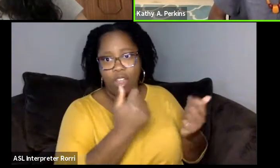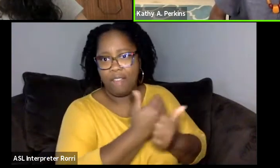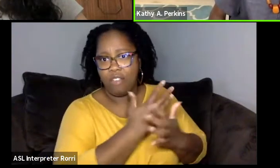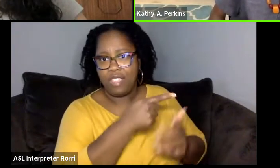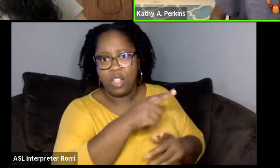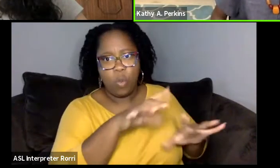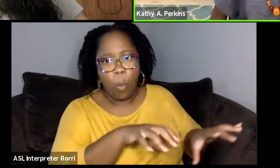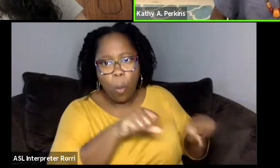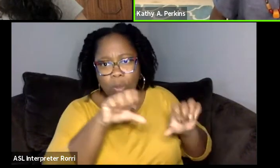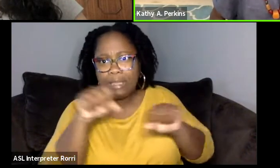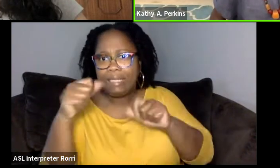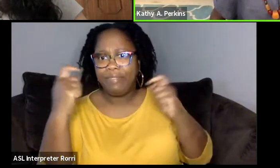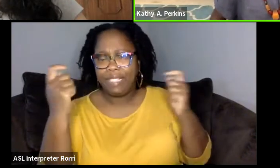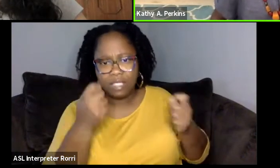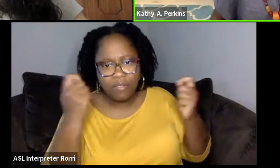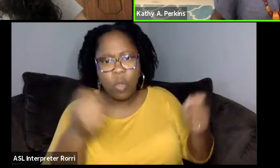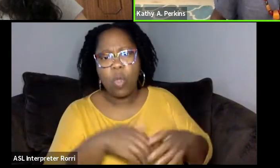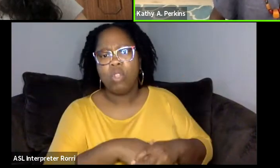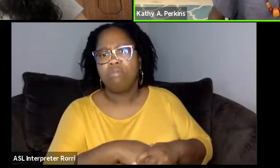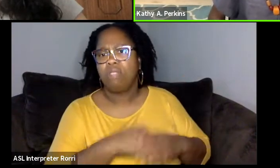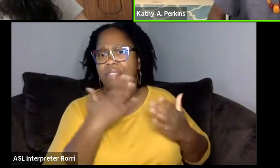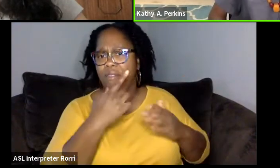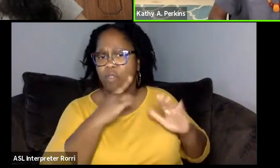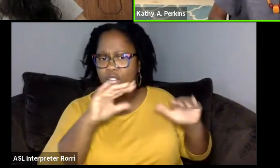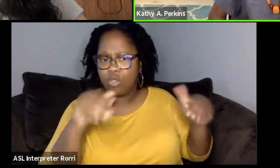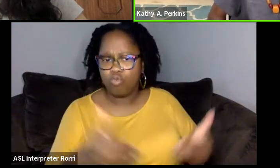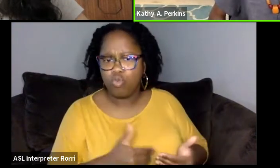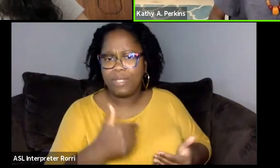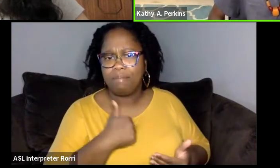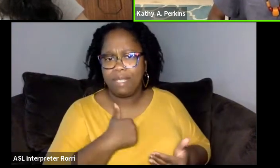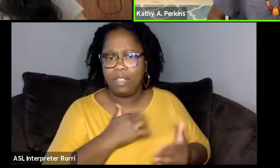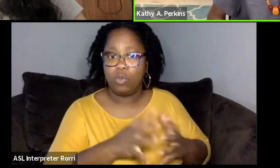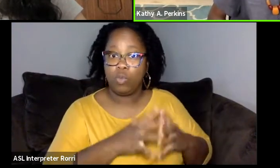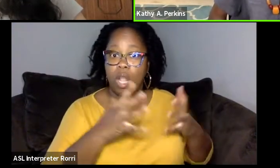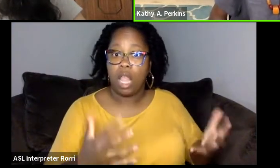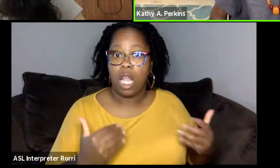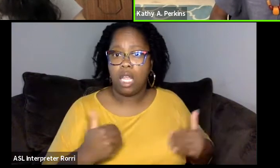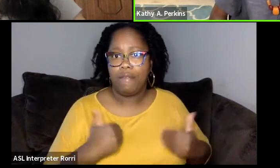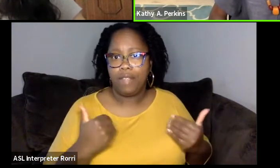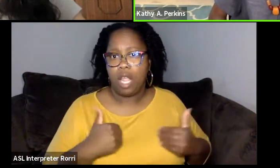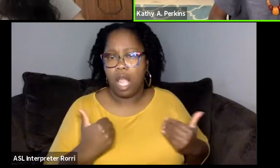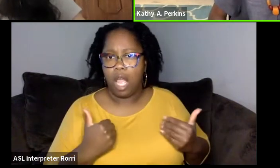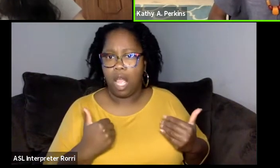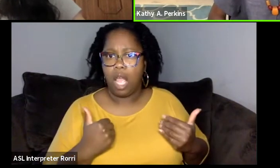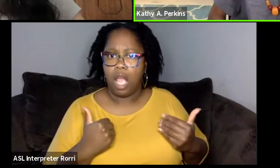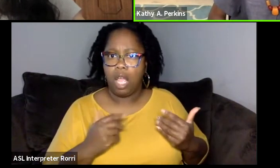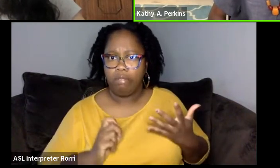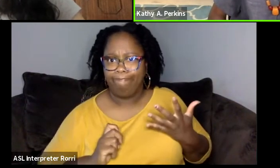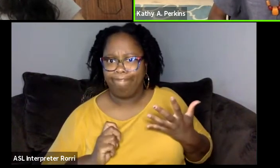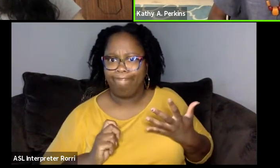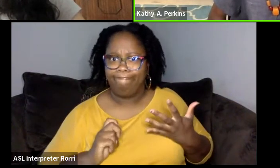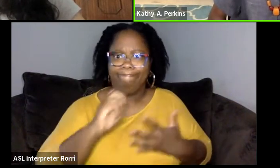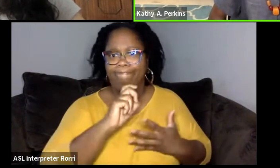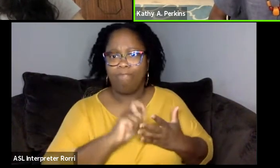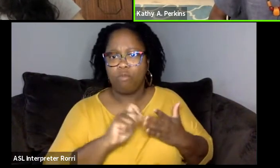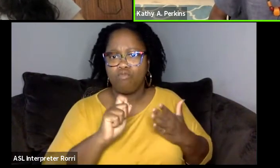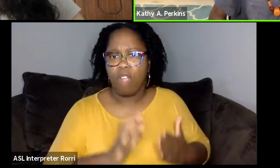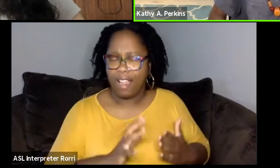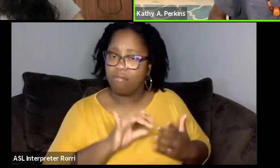and introducing me to a lot of young, up and coming writers. So that's been one of the good things about this.